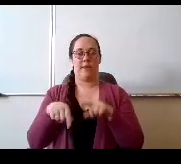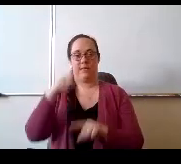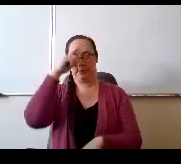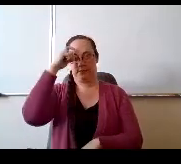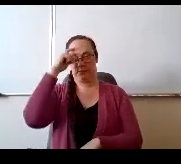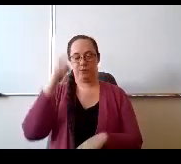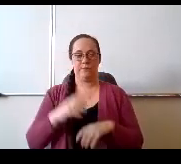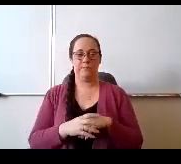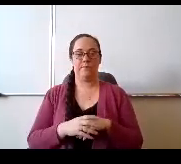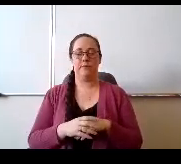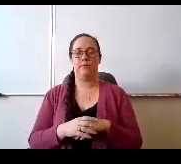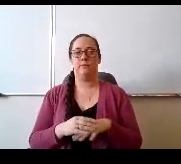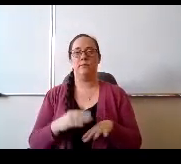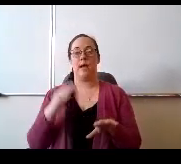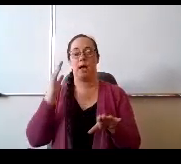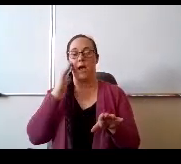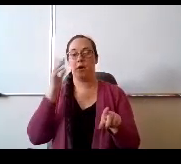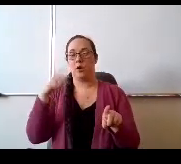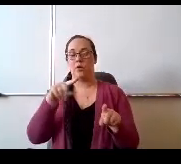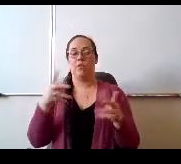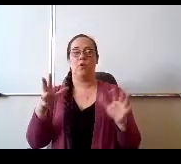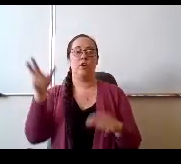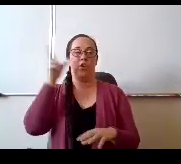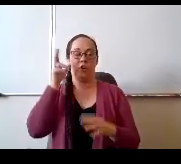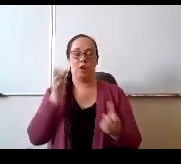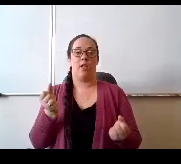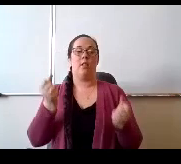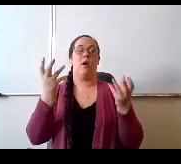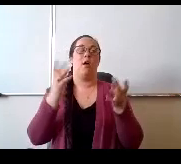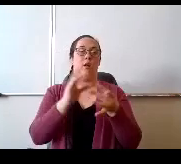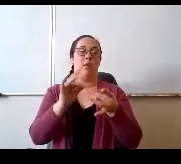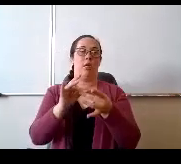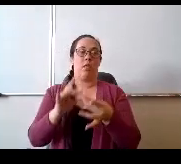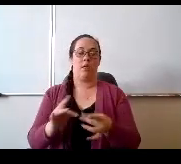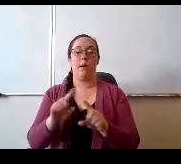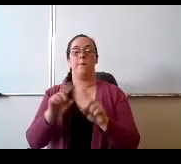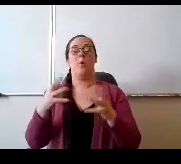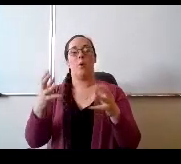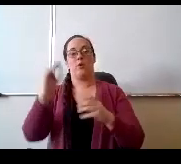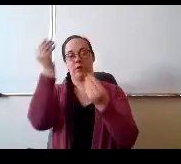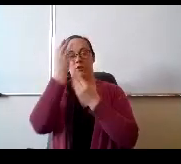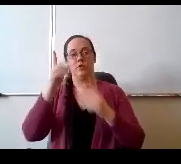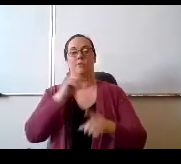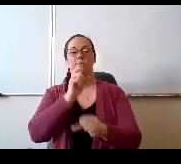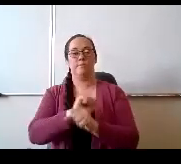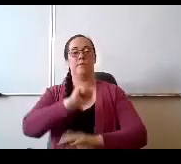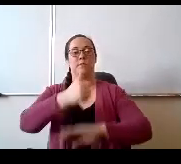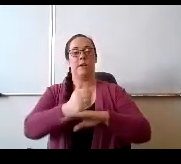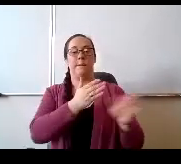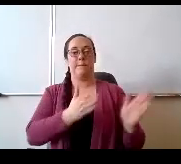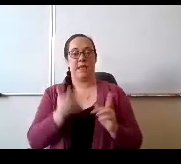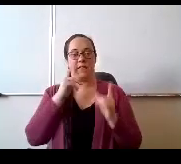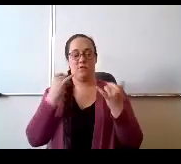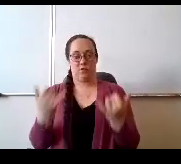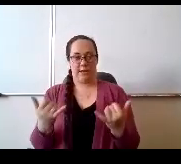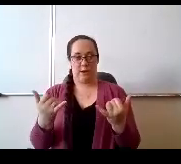I know you've heard a lot of talk about it and we want to share with you what our plans are to date an I'm going to